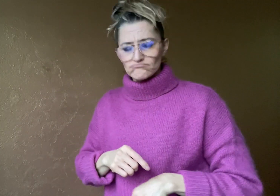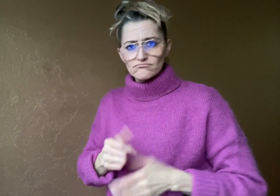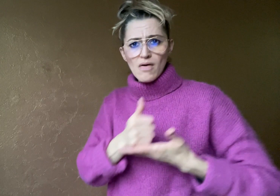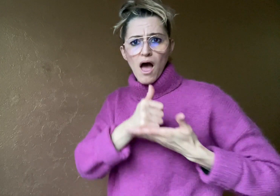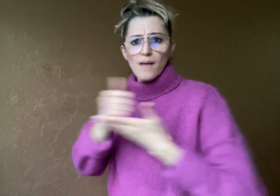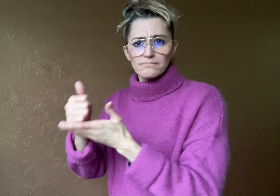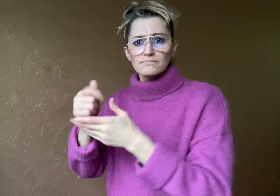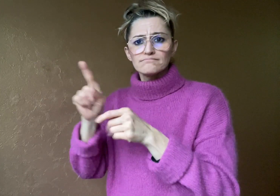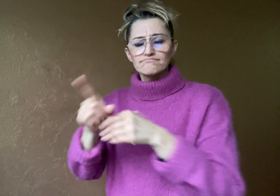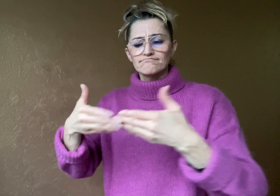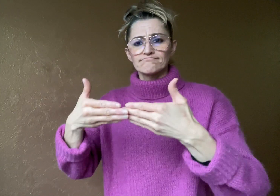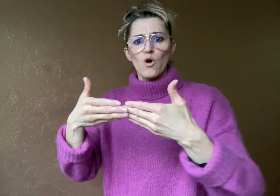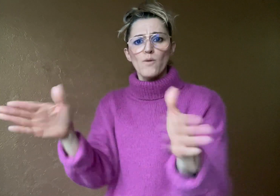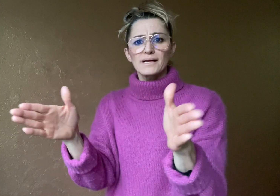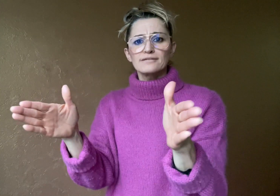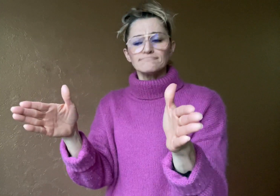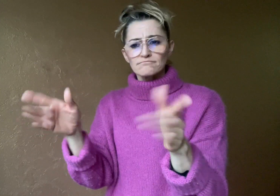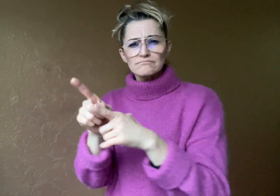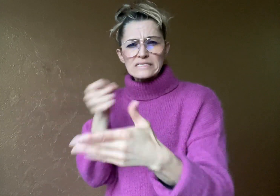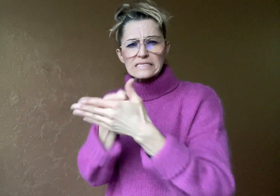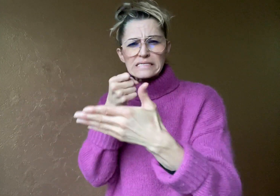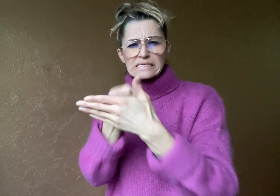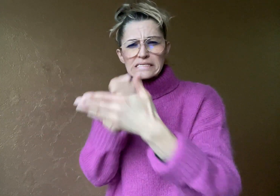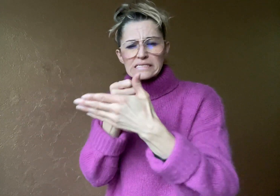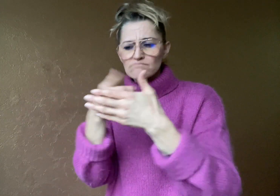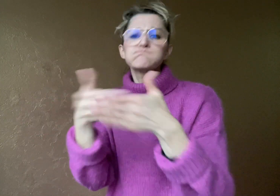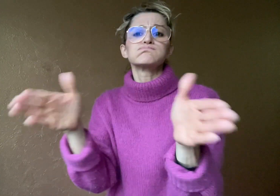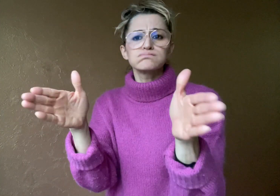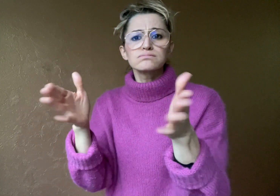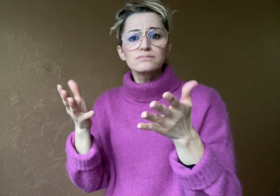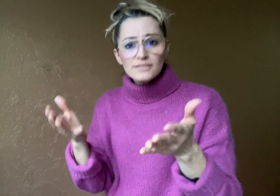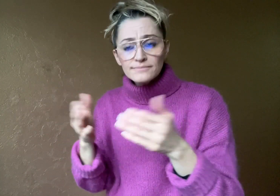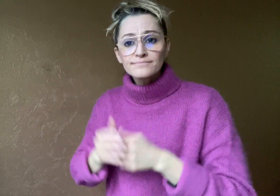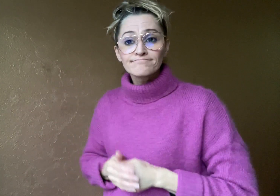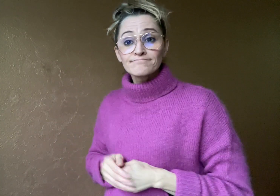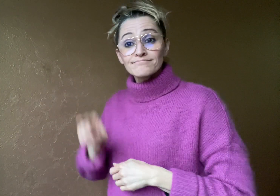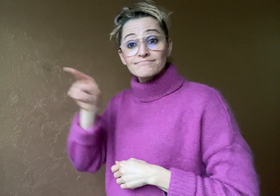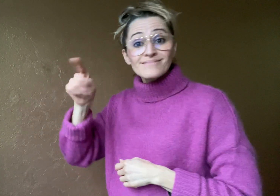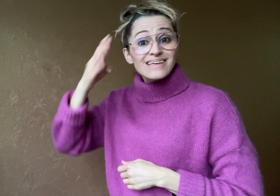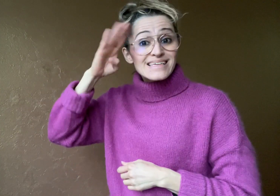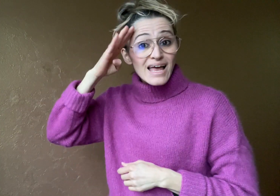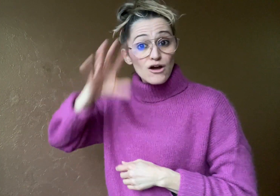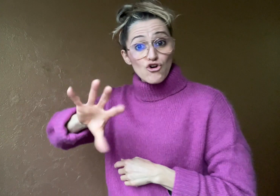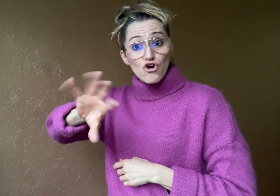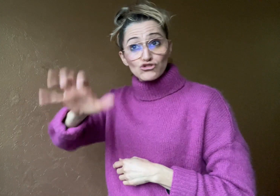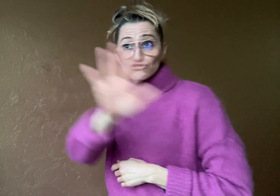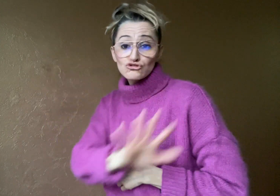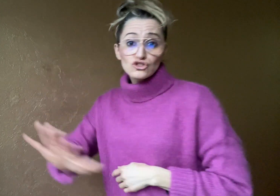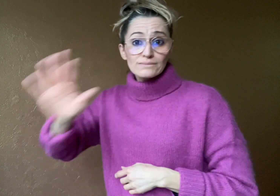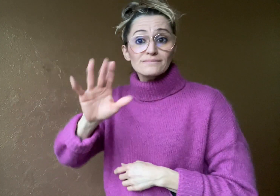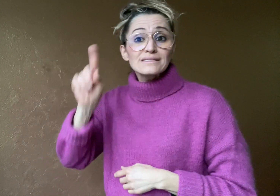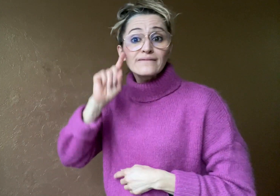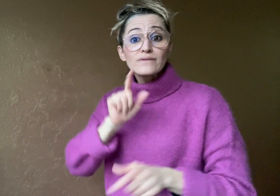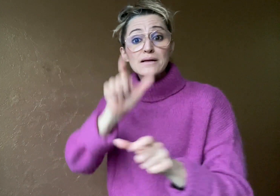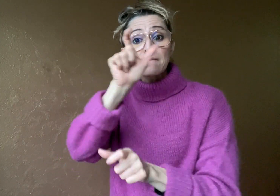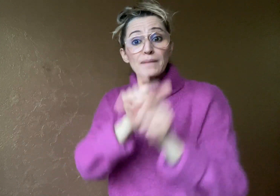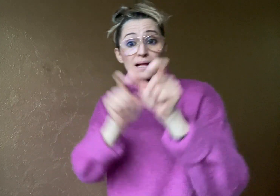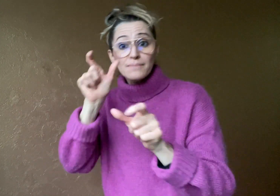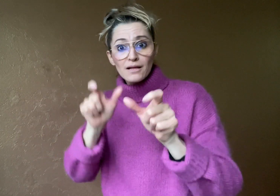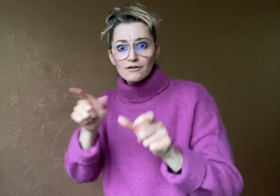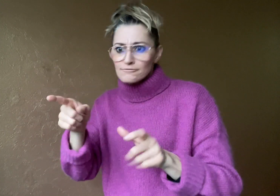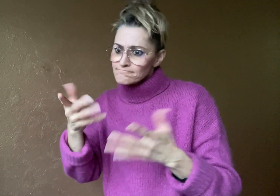who might open the door for them.” In Ireland, Deaf people